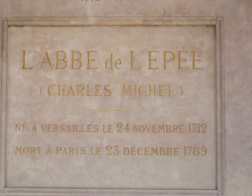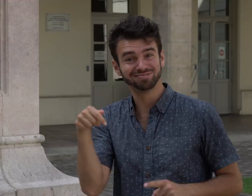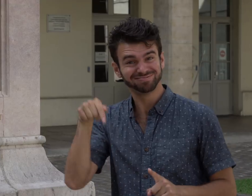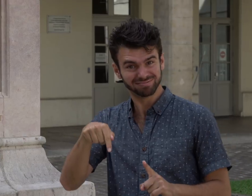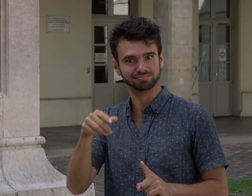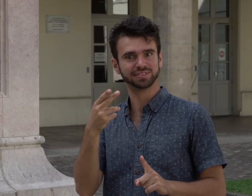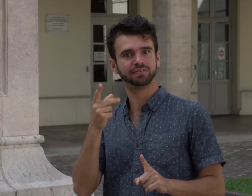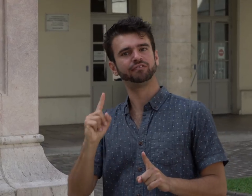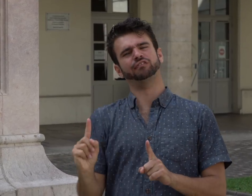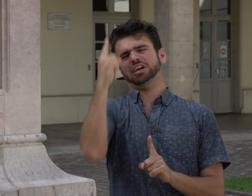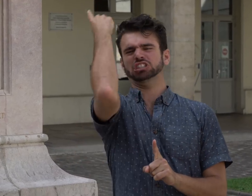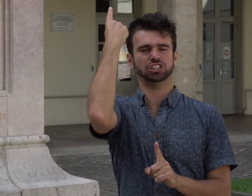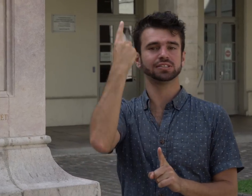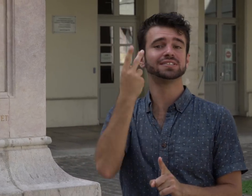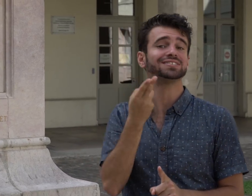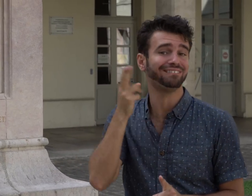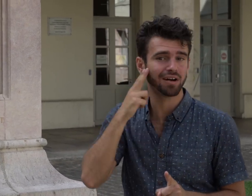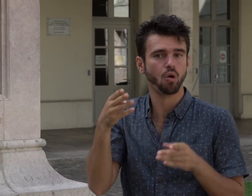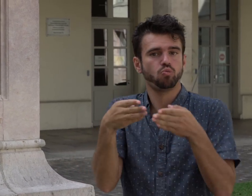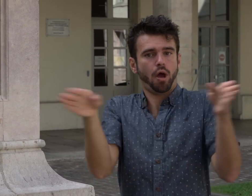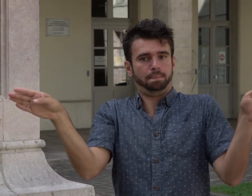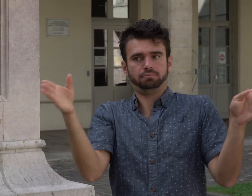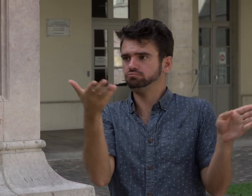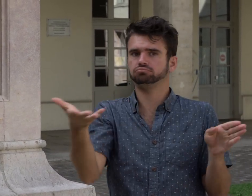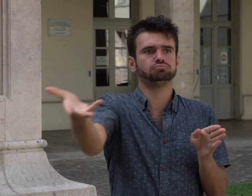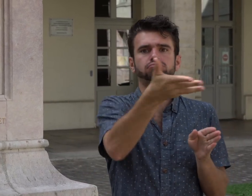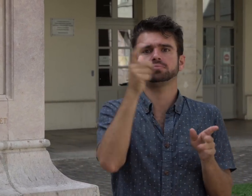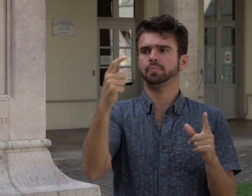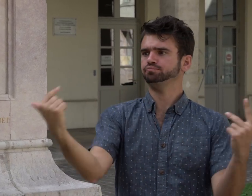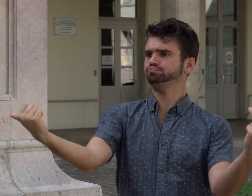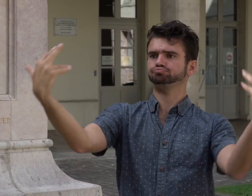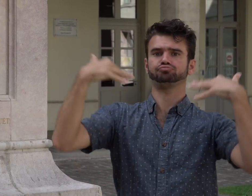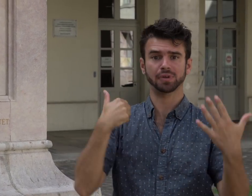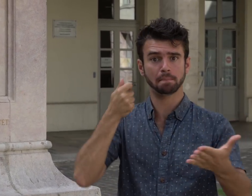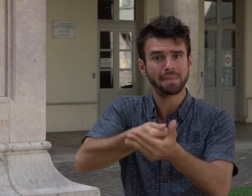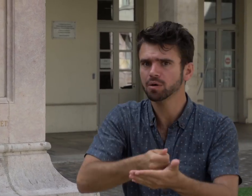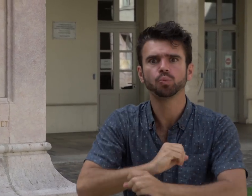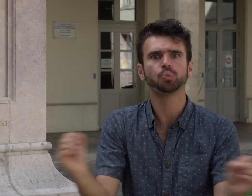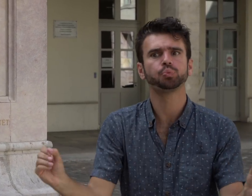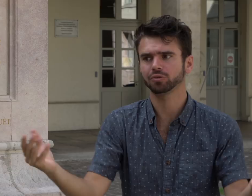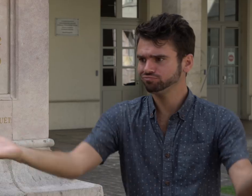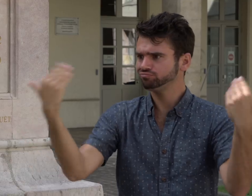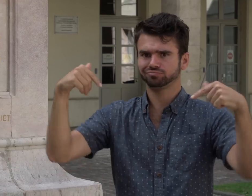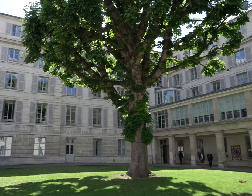Institut National de Jeunes Sourds de Paris is the first public deaf education school in the world. It means any Deaf student can come and study at no charge.